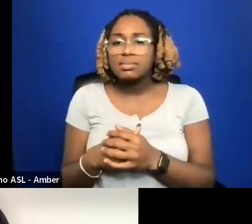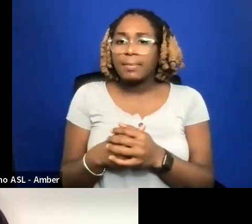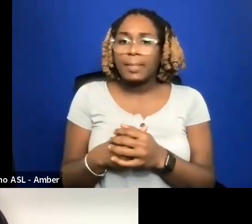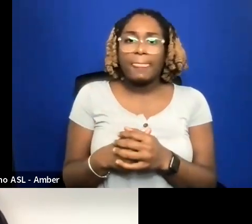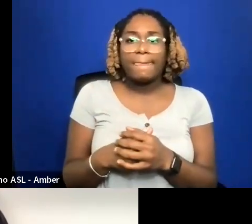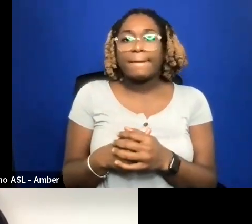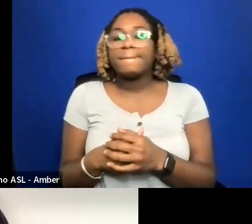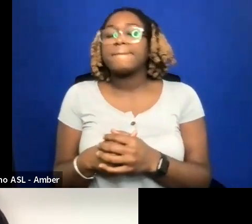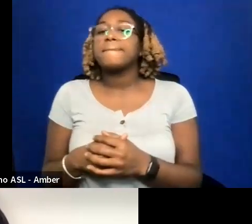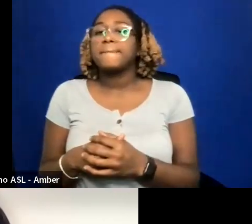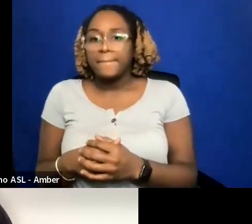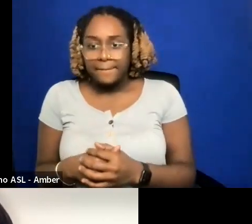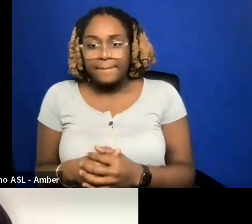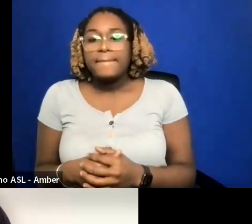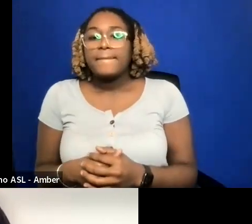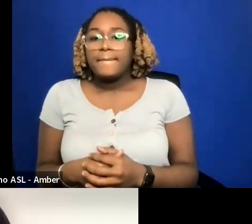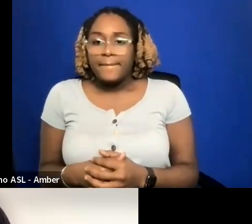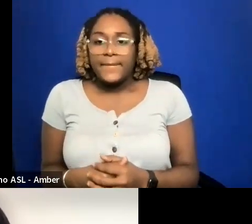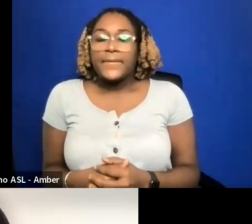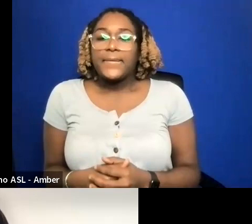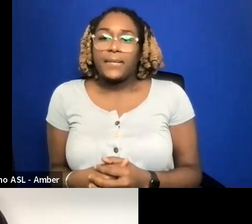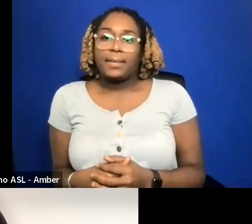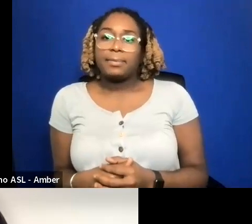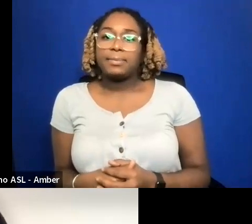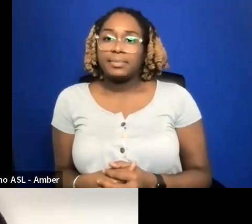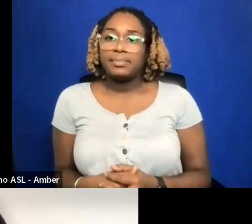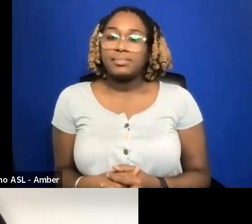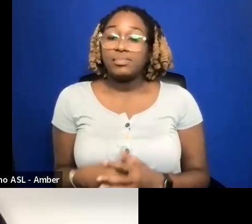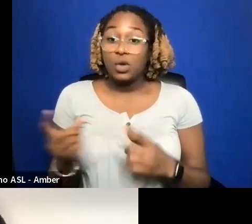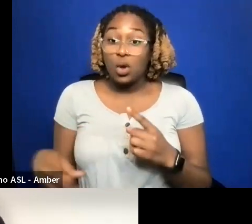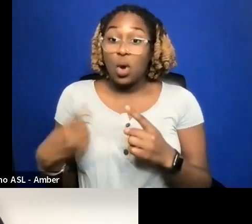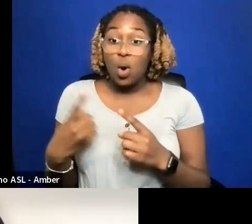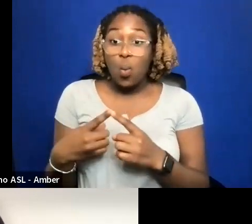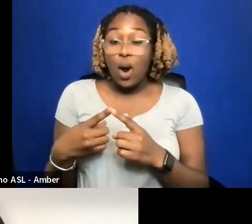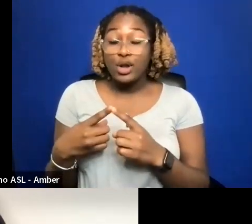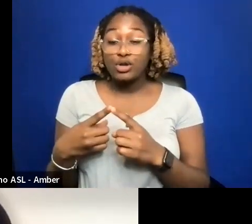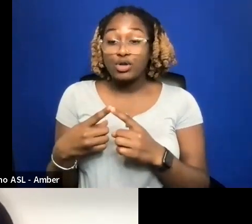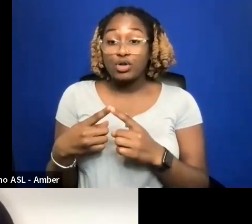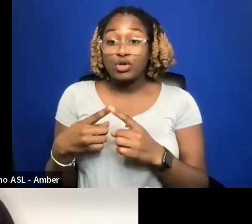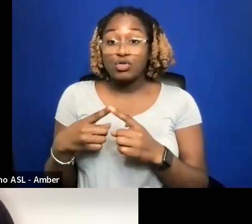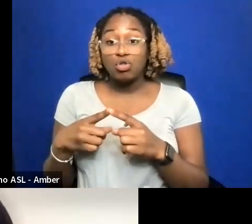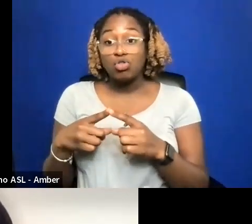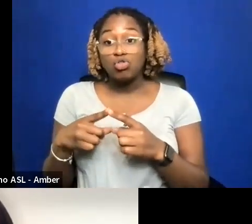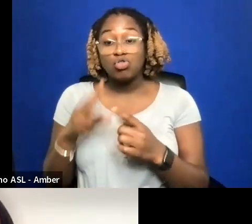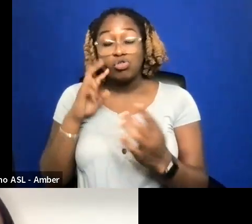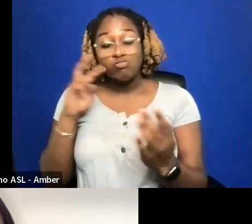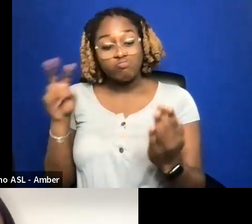WHEN YOU ARE LOOKING AT A DISTRIBUTION CONTRACT, THIS IS GOING TO BE IN PART TWO IN A FEW MINUTES